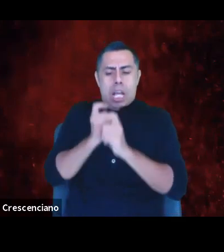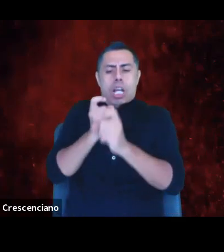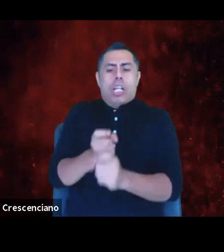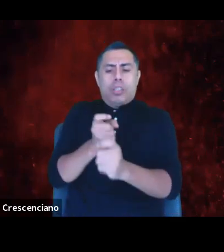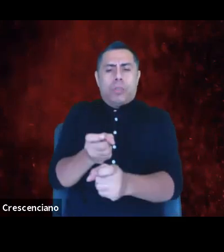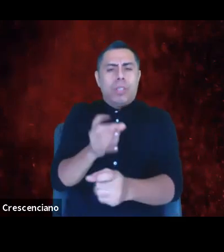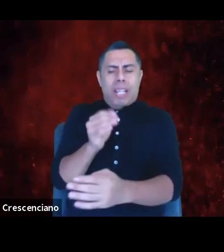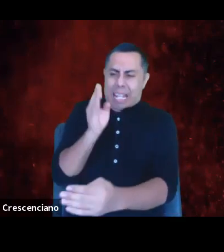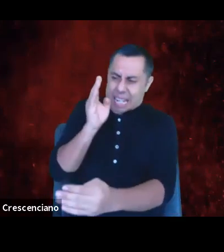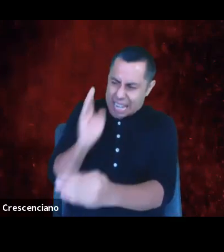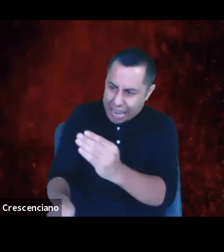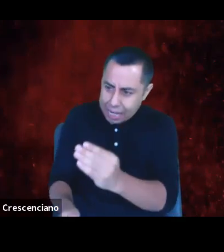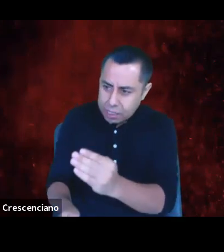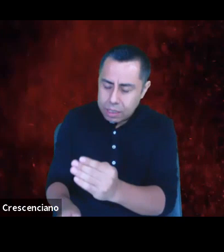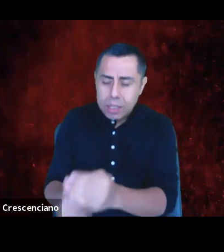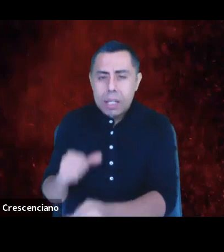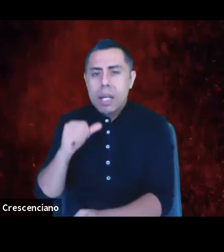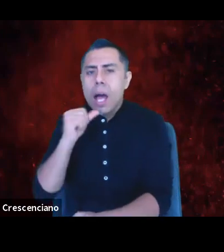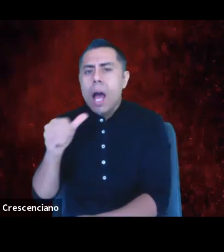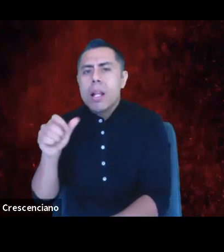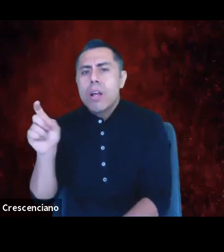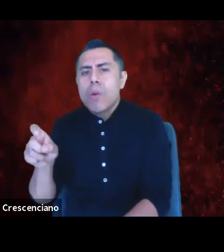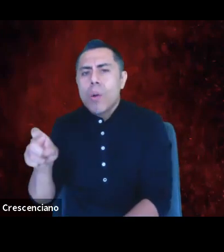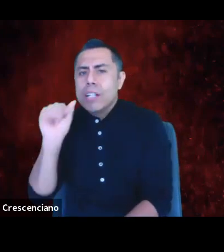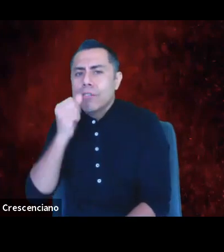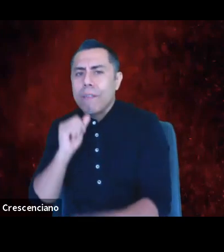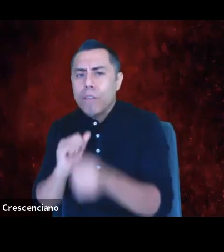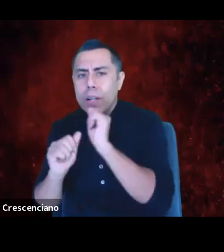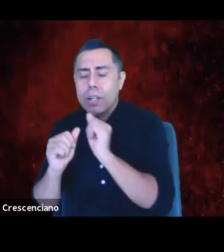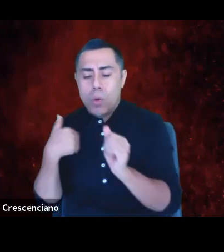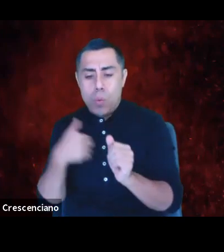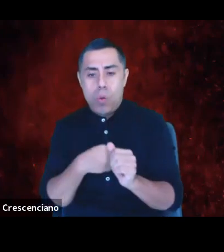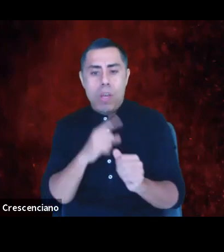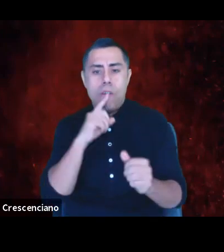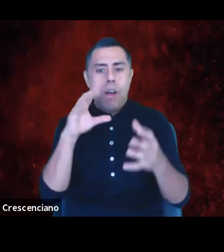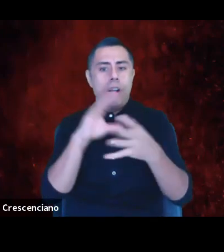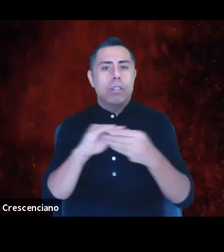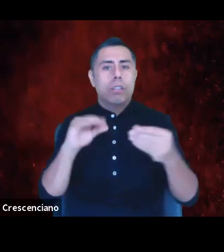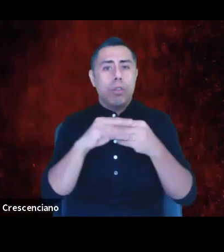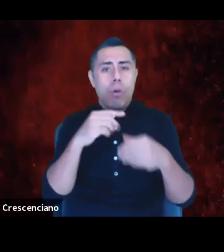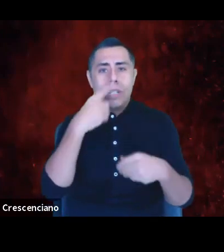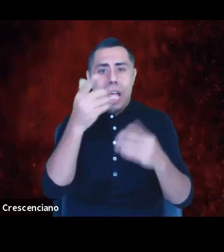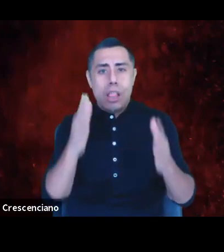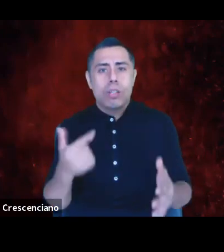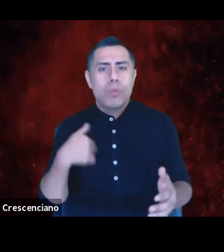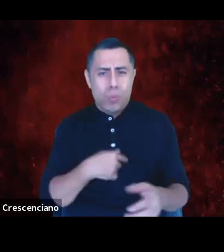We are storytellers, we tell stories. We can make this moment mean whatever we want.